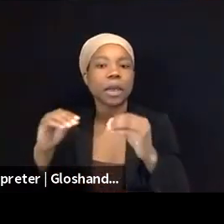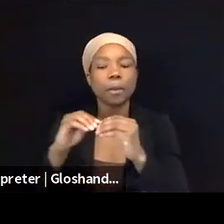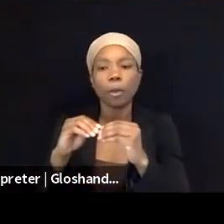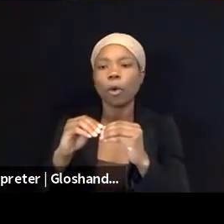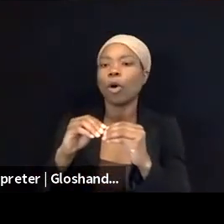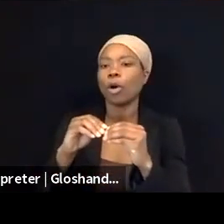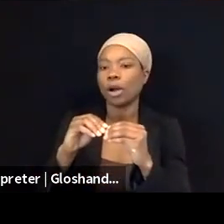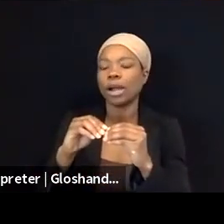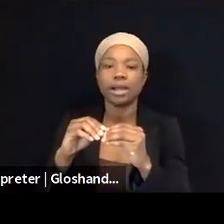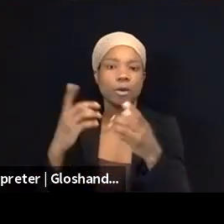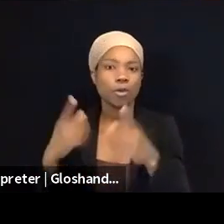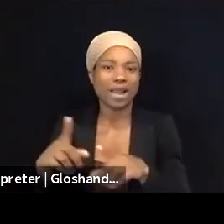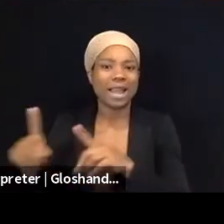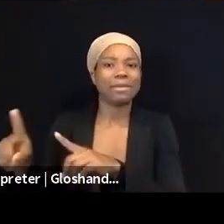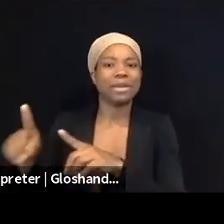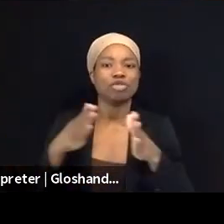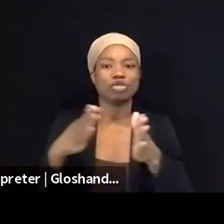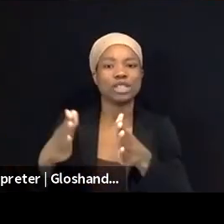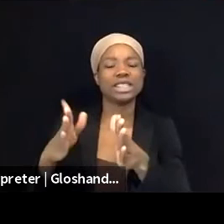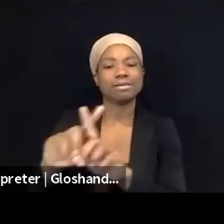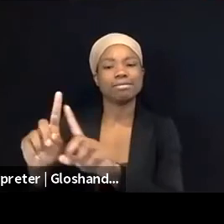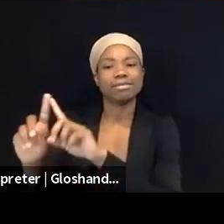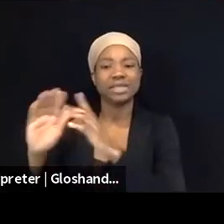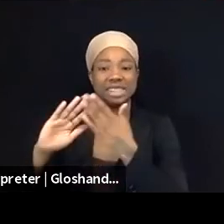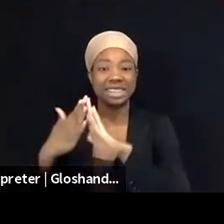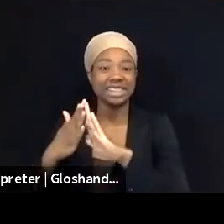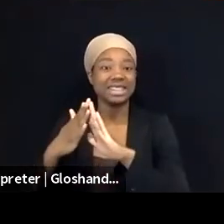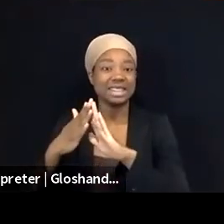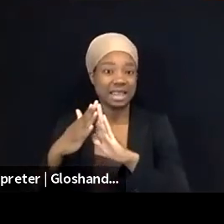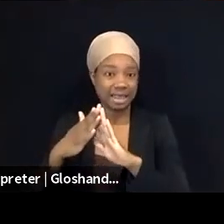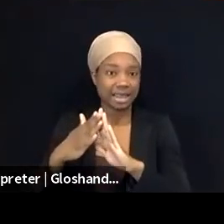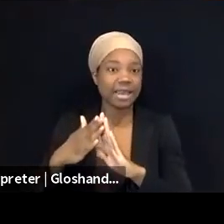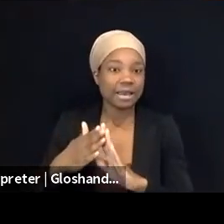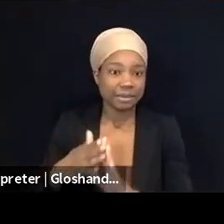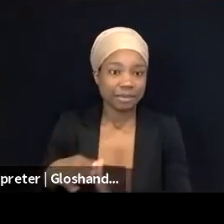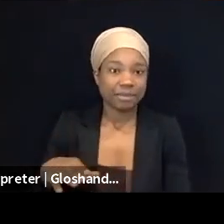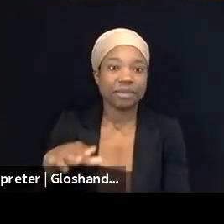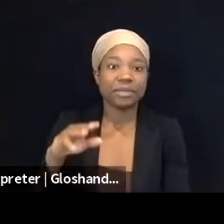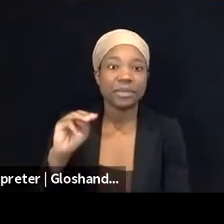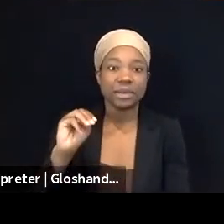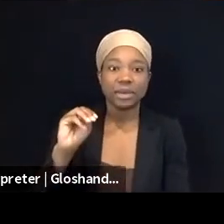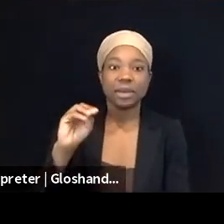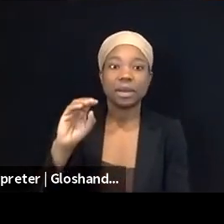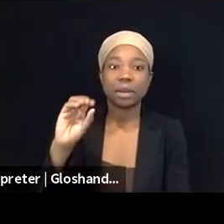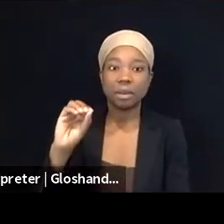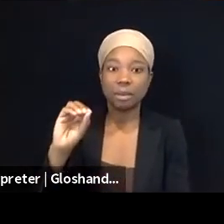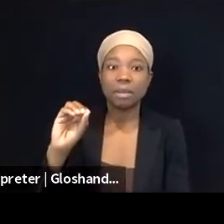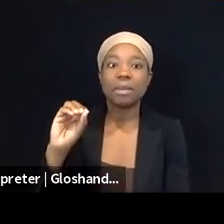I mean, this was covered by the New York Times and reports in Washington Post and other mainstream media